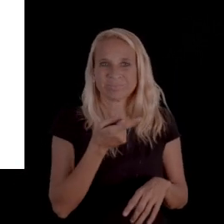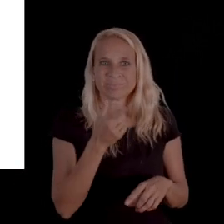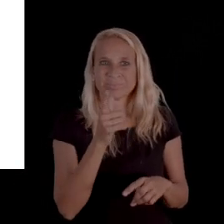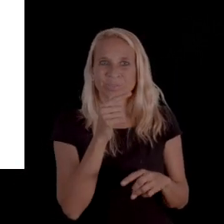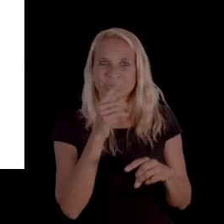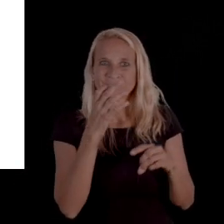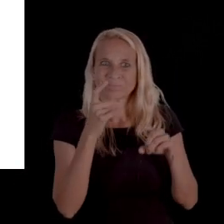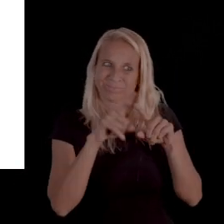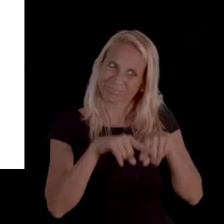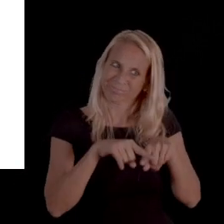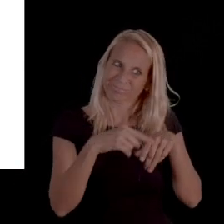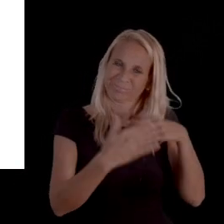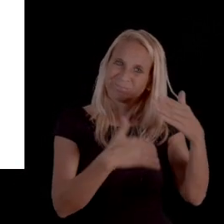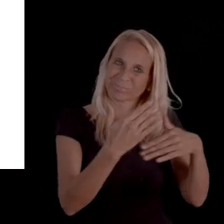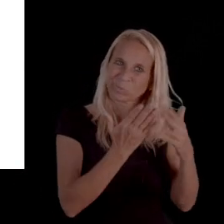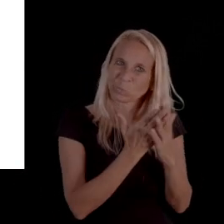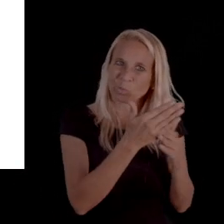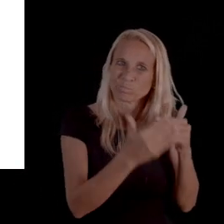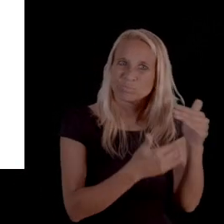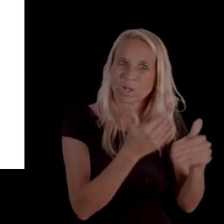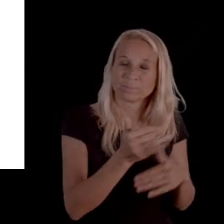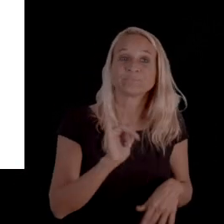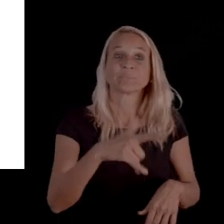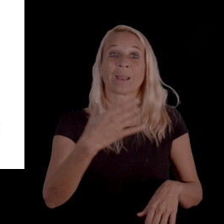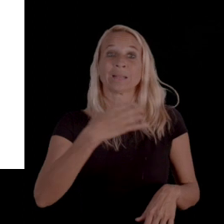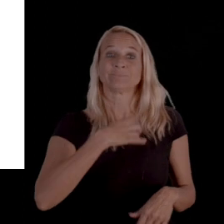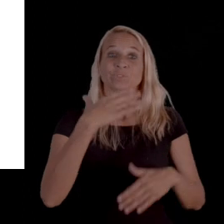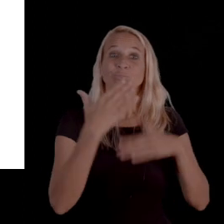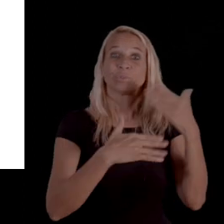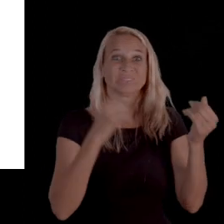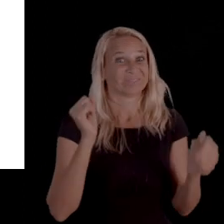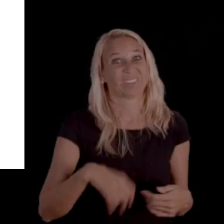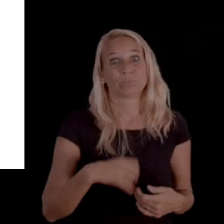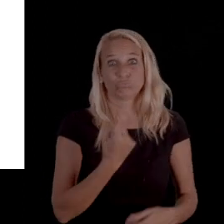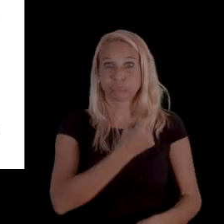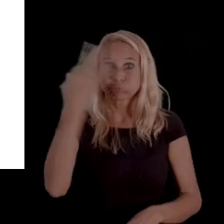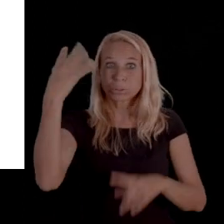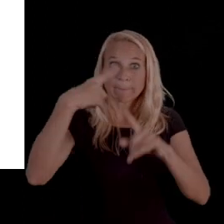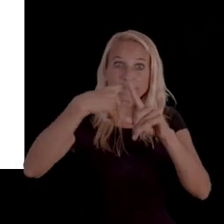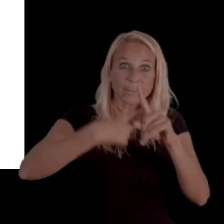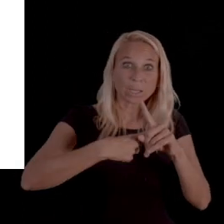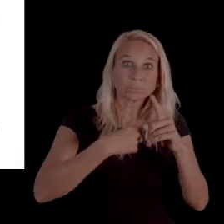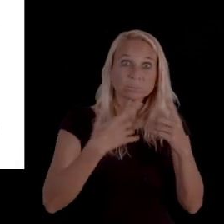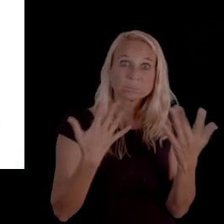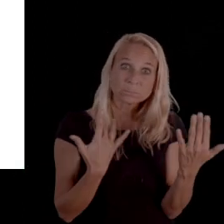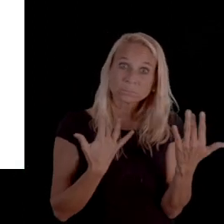who you go through the process. The appeals process can take months to complete,